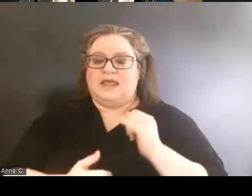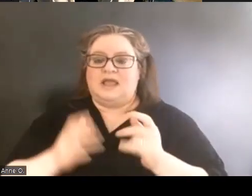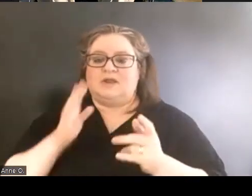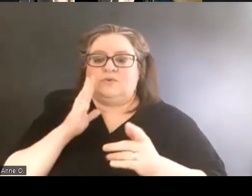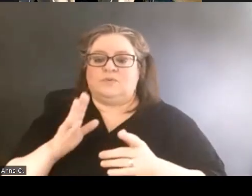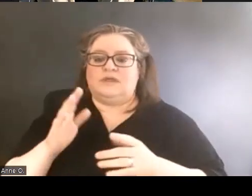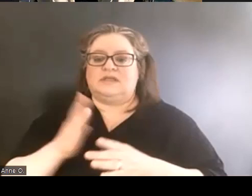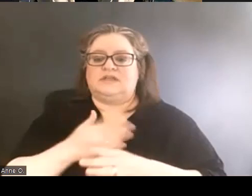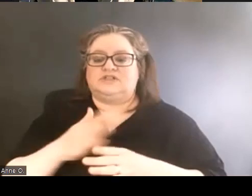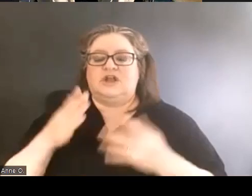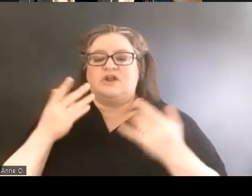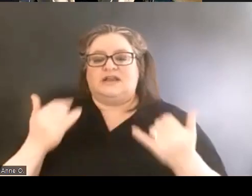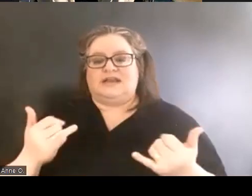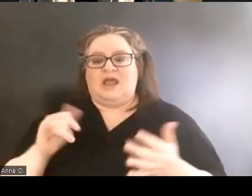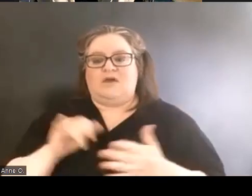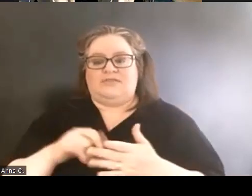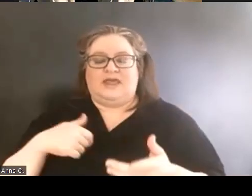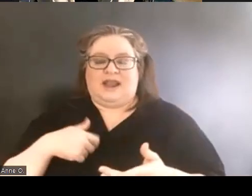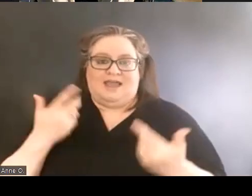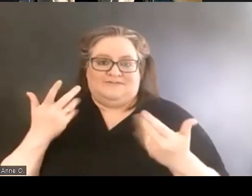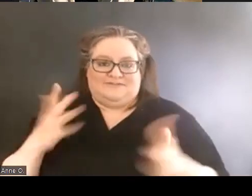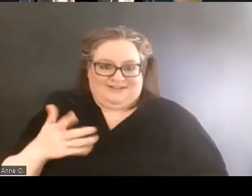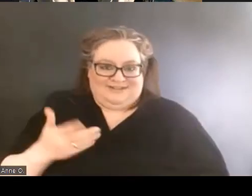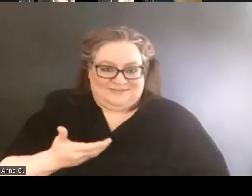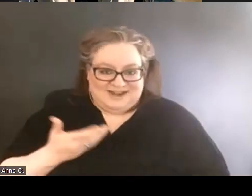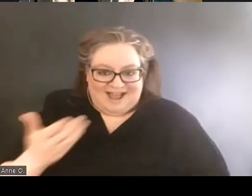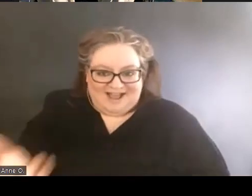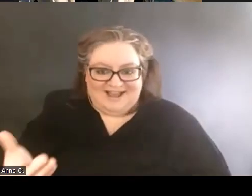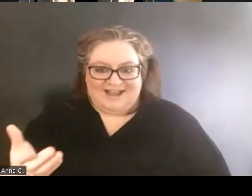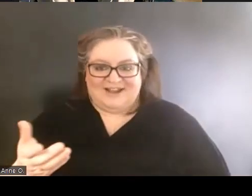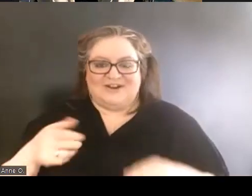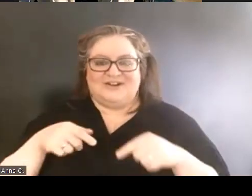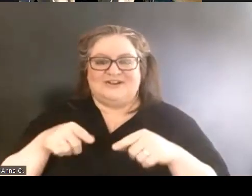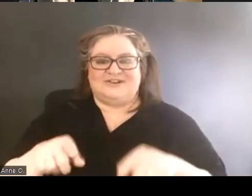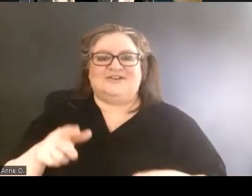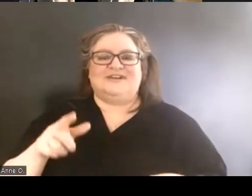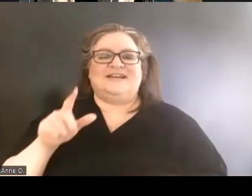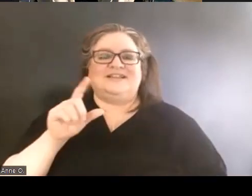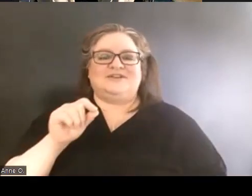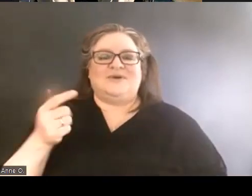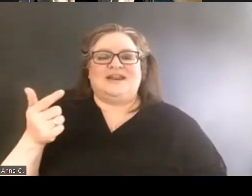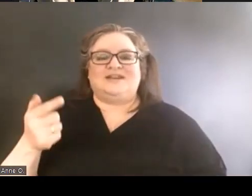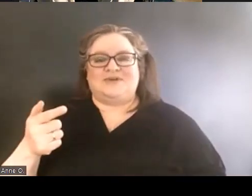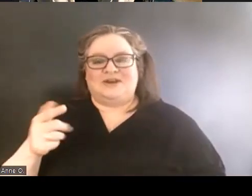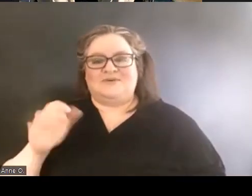now that I've been hired in the 2021 April timeframe,